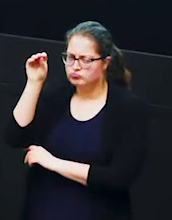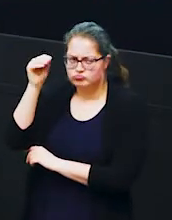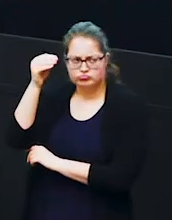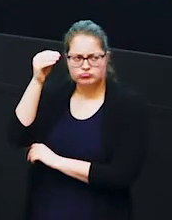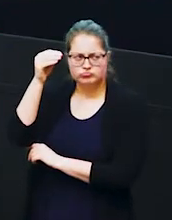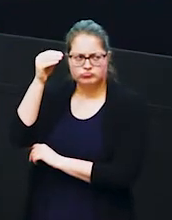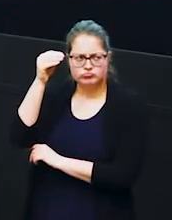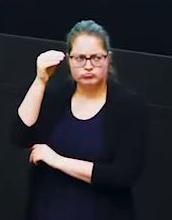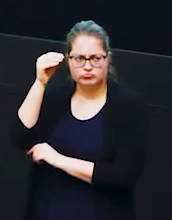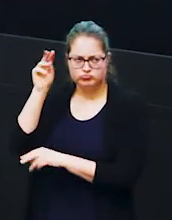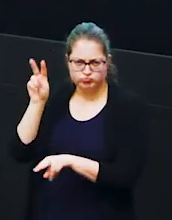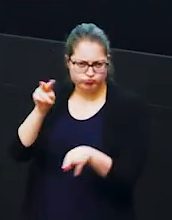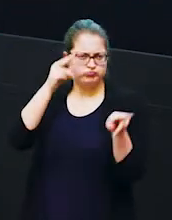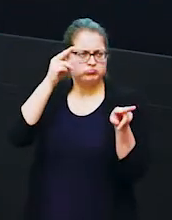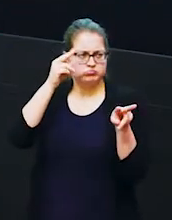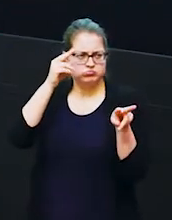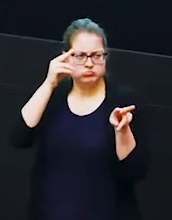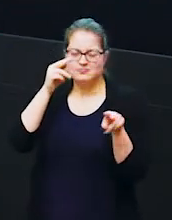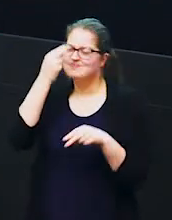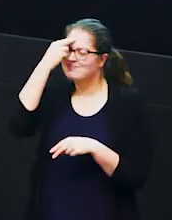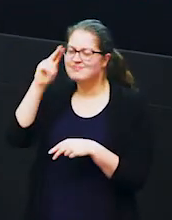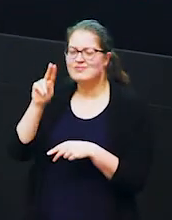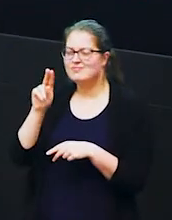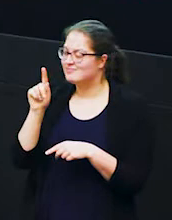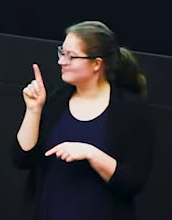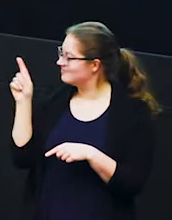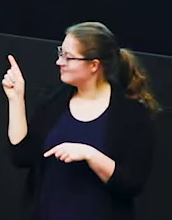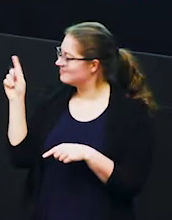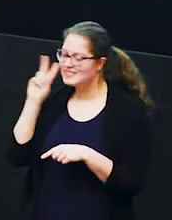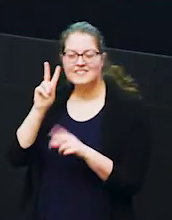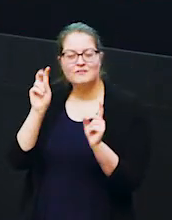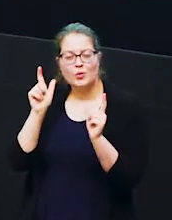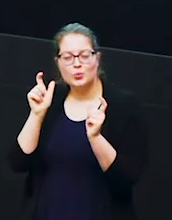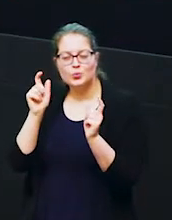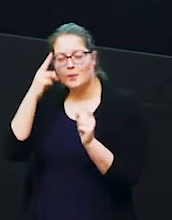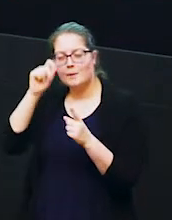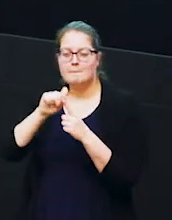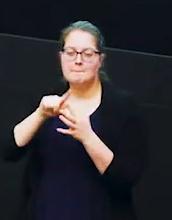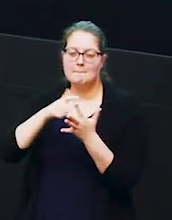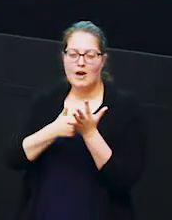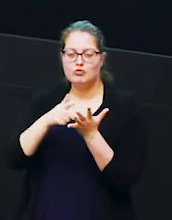in one direction and we call this behavior you can see it in this picture here periscoping so